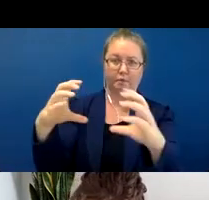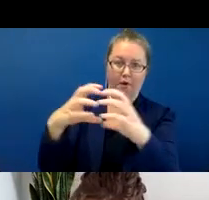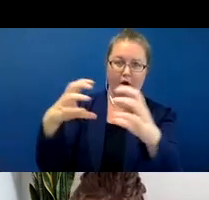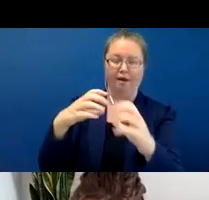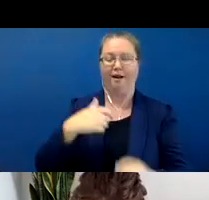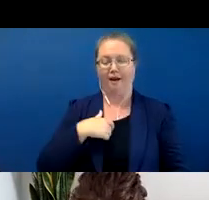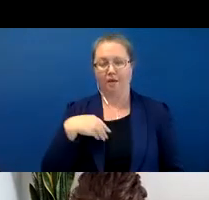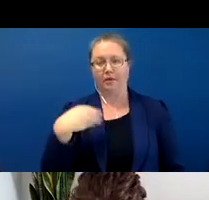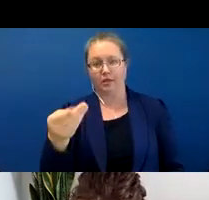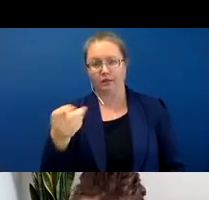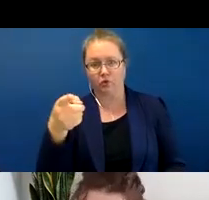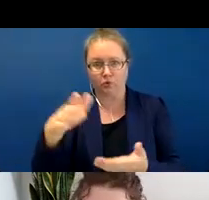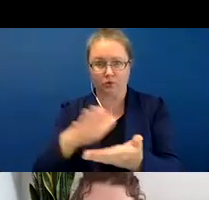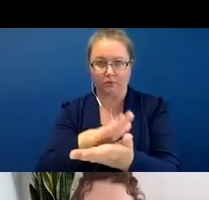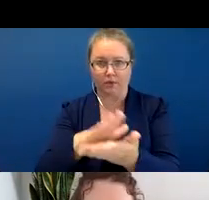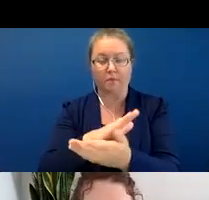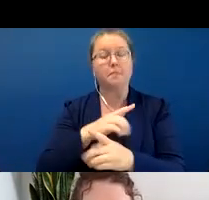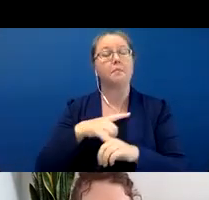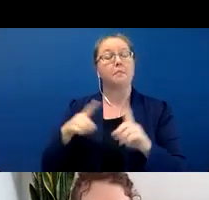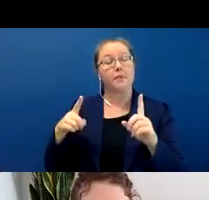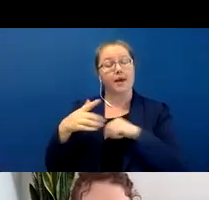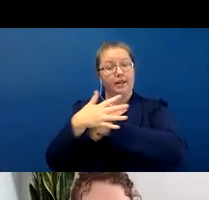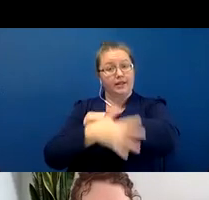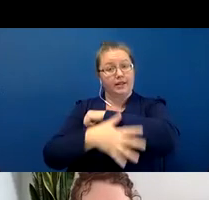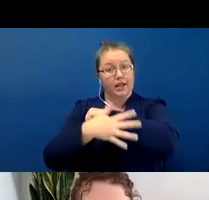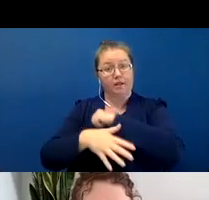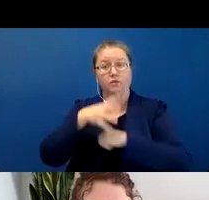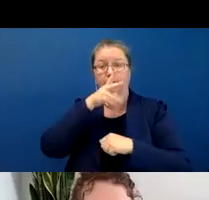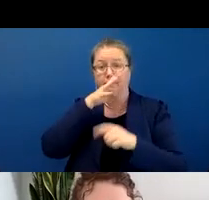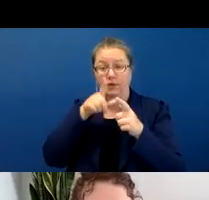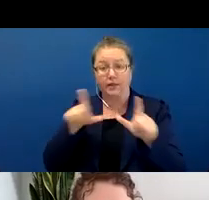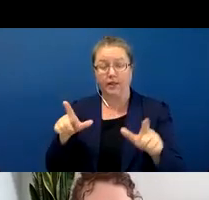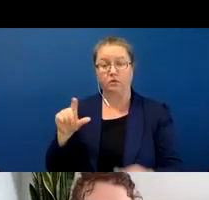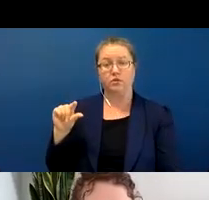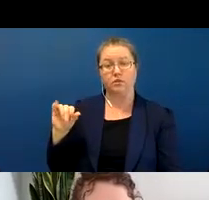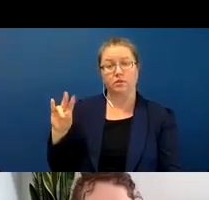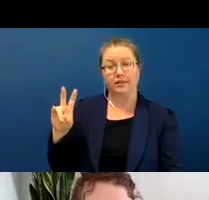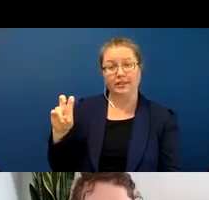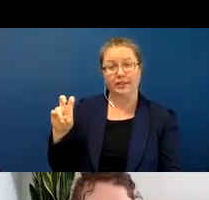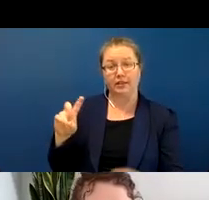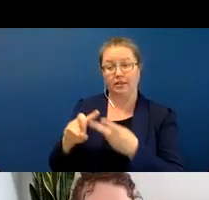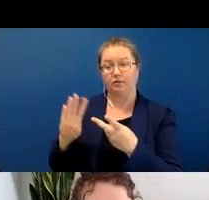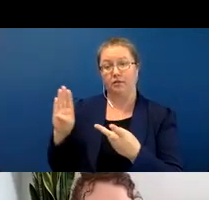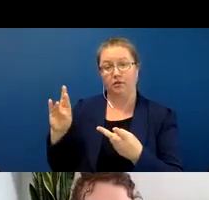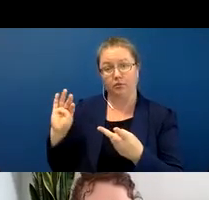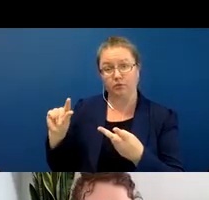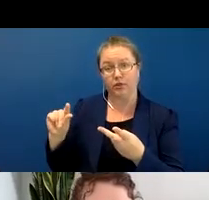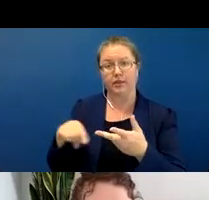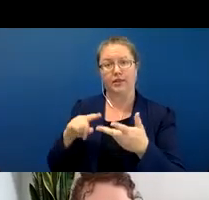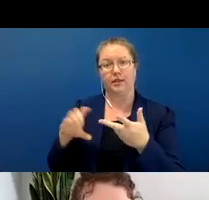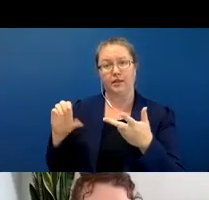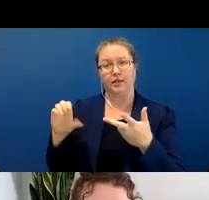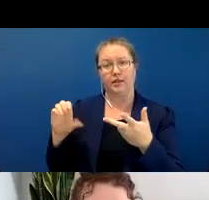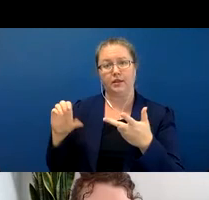English, but in Navajo when you actually say give or bring or carry, there's nothing within